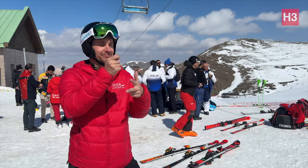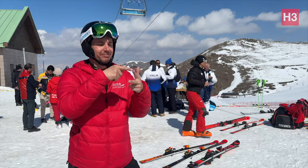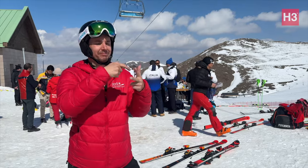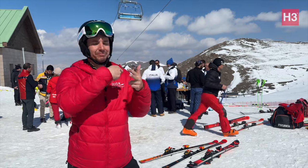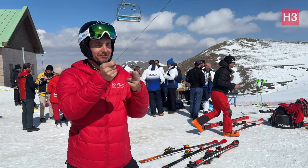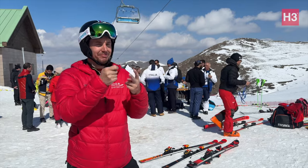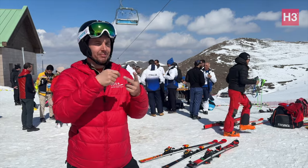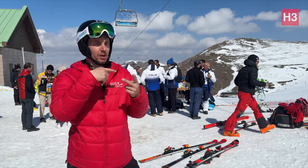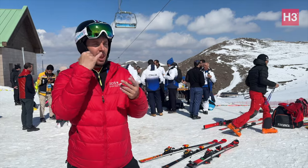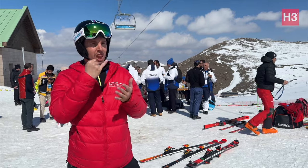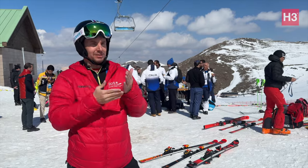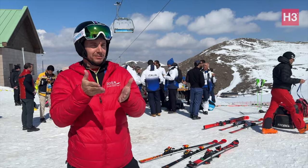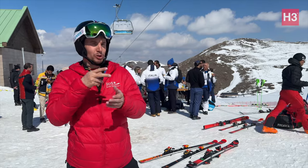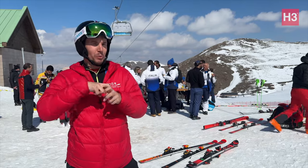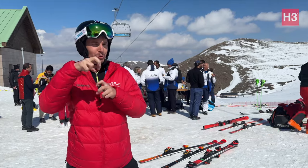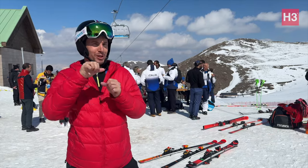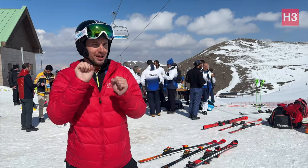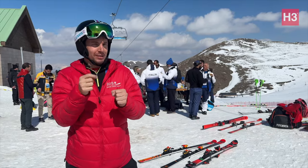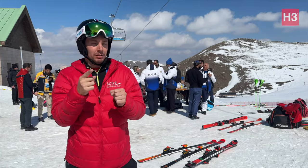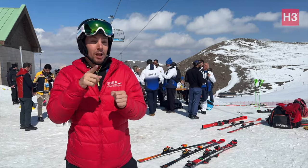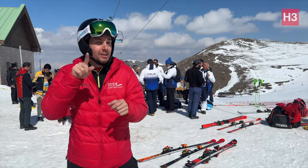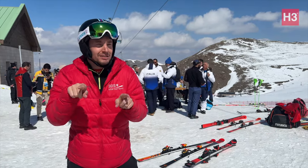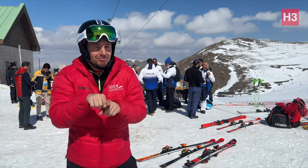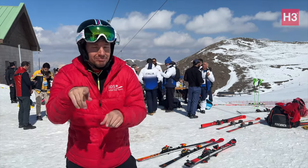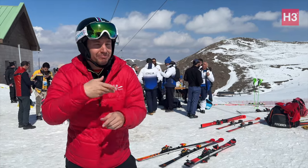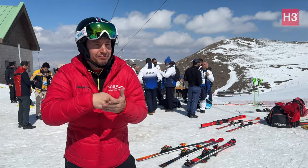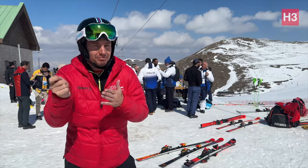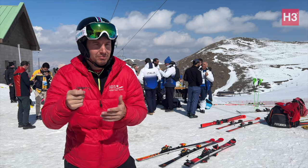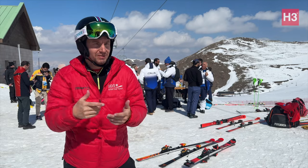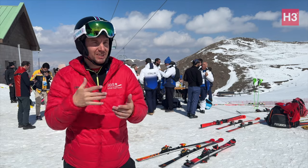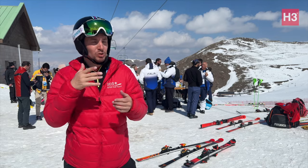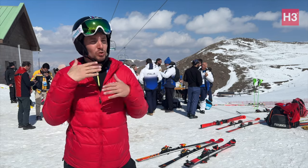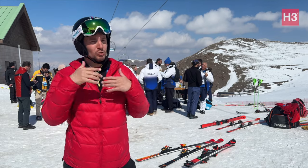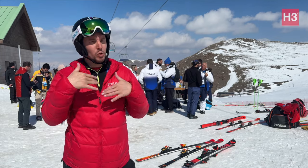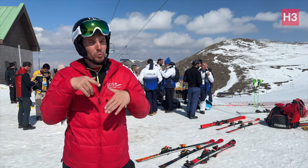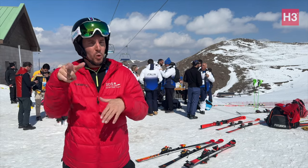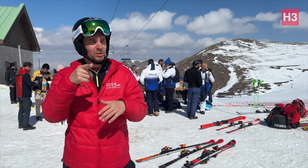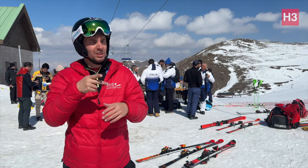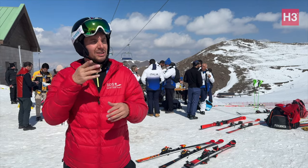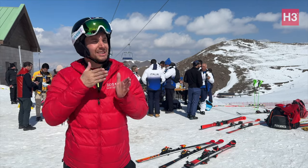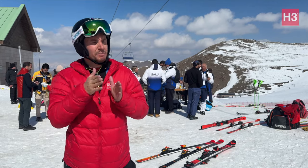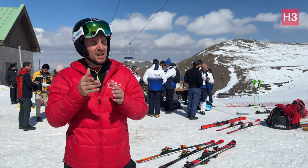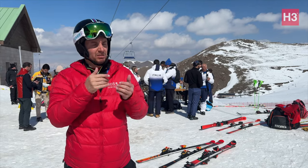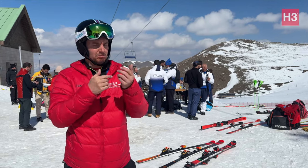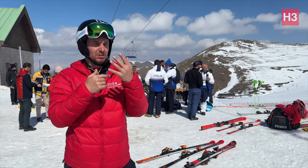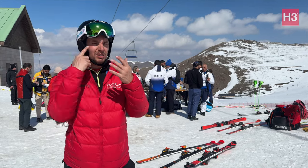only one event to participate, Slopestyle. And now slopestyle was canceled so the snowboarder's plan wasn't successful. I feel bad for